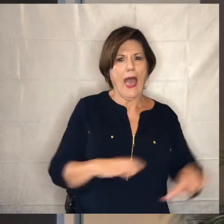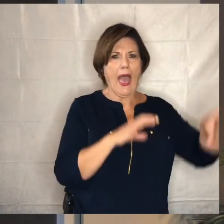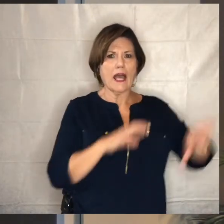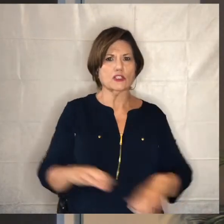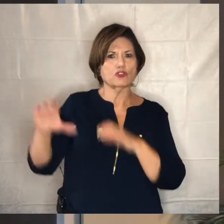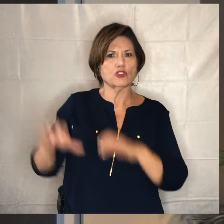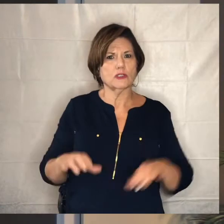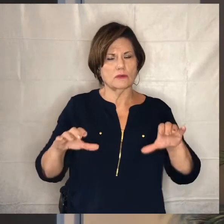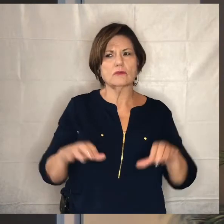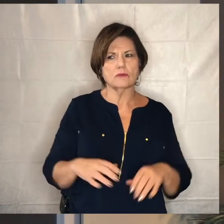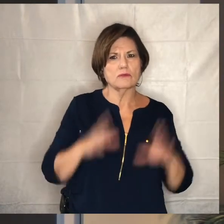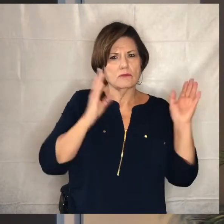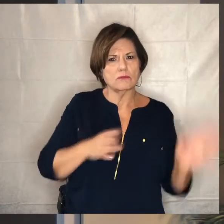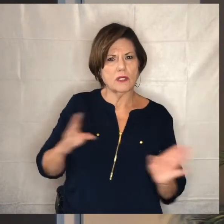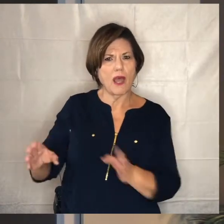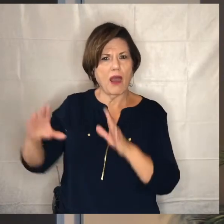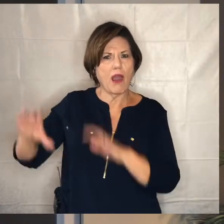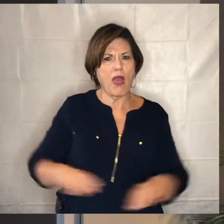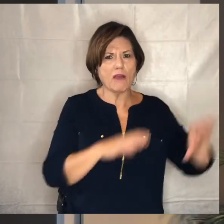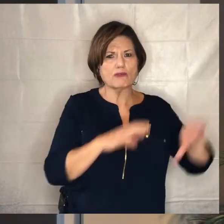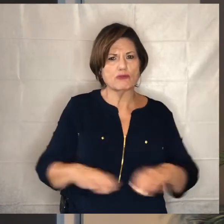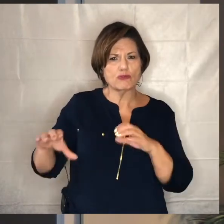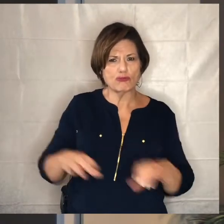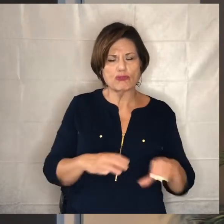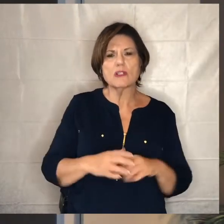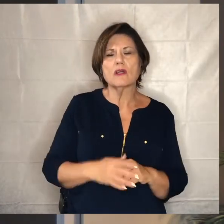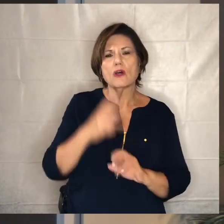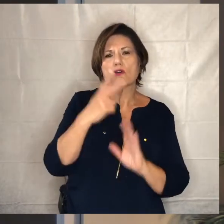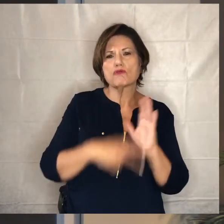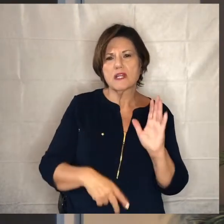he puts a plan into action and i think in reading this phrase